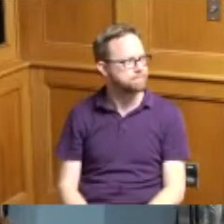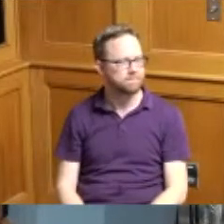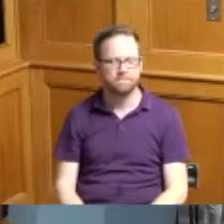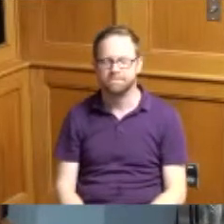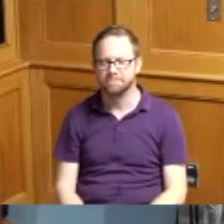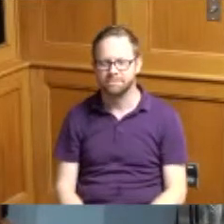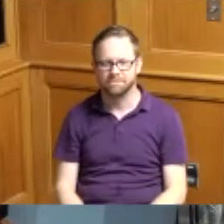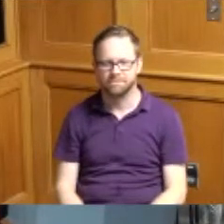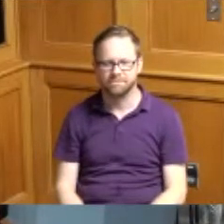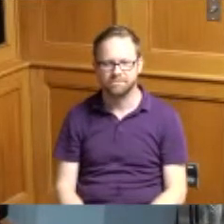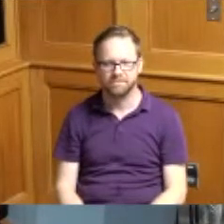and one over here